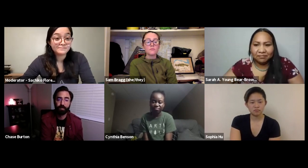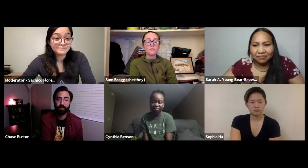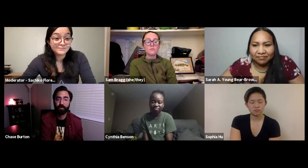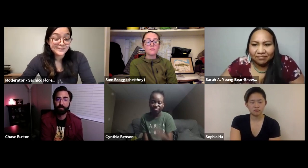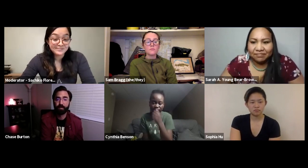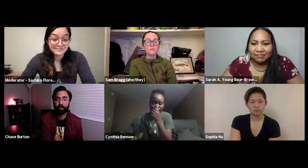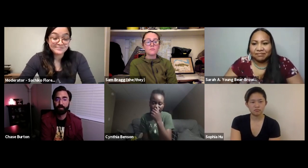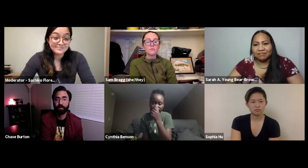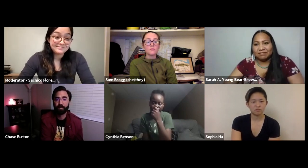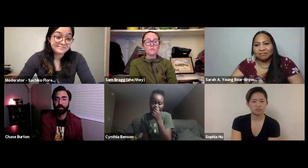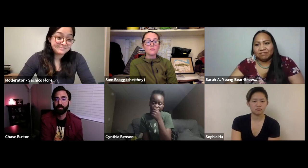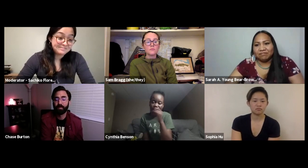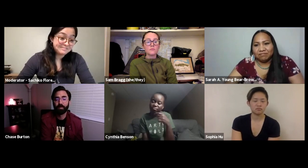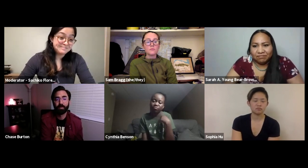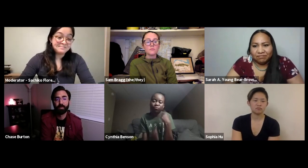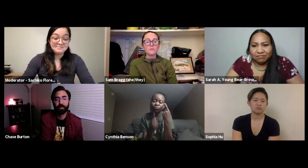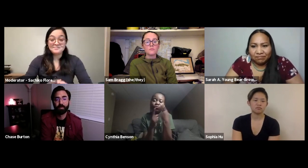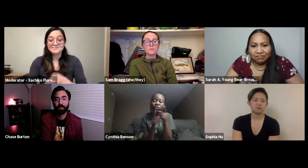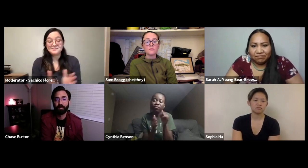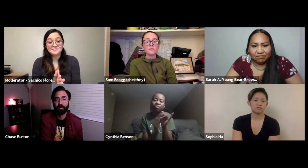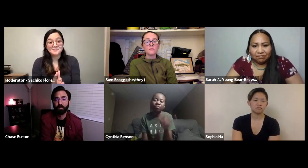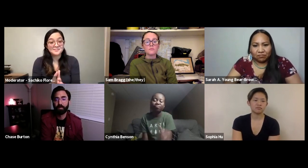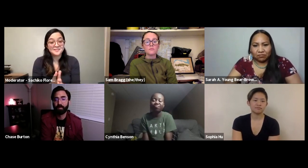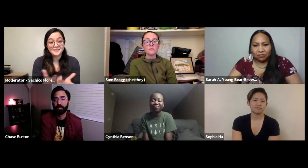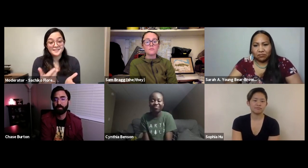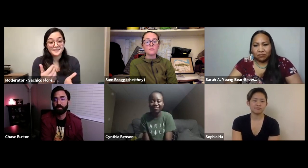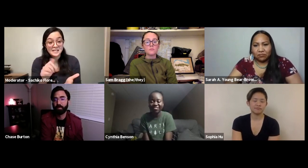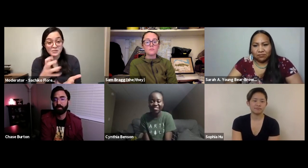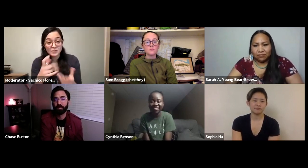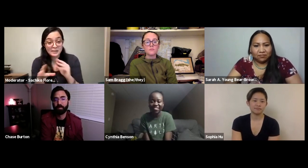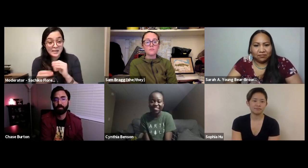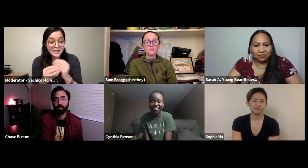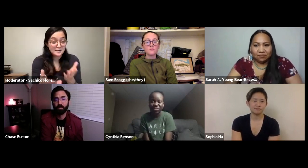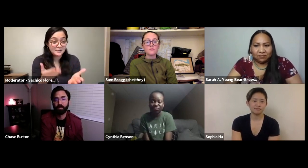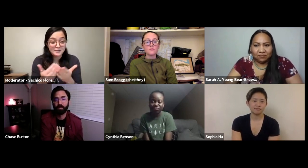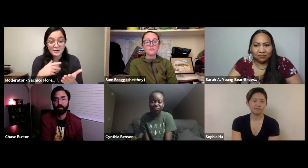us so again I just think there's a lot more that can be represented out there.